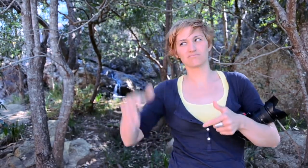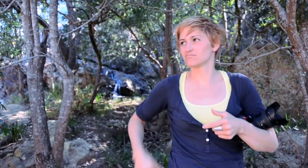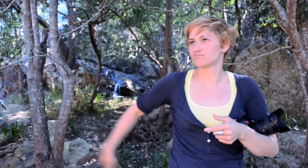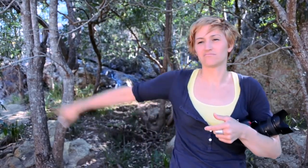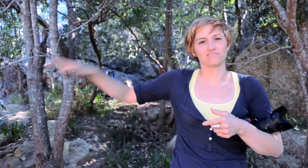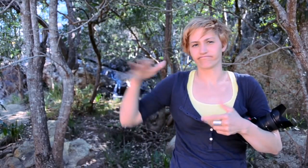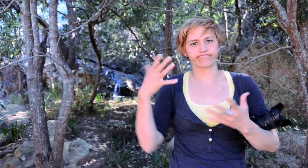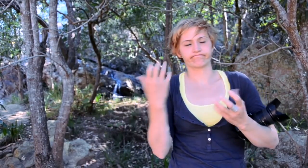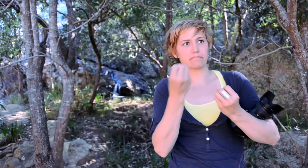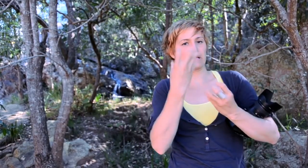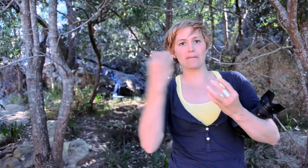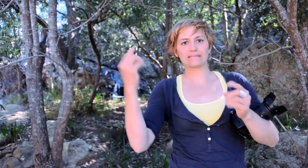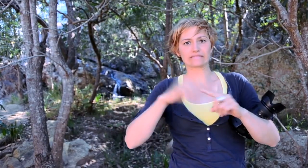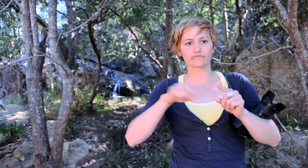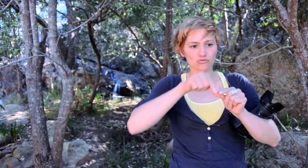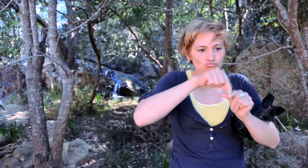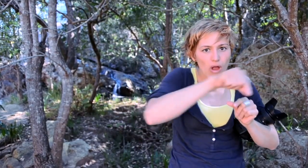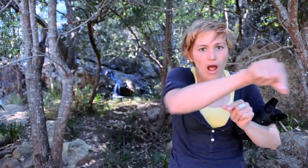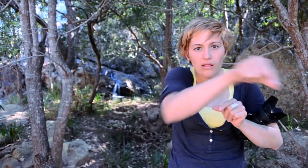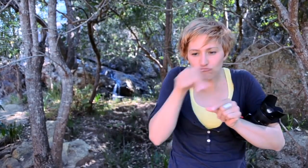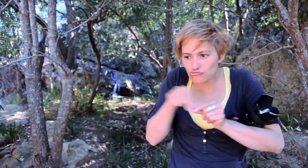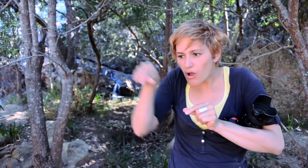place to visit with many different trails.